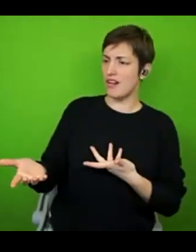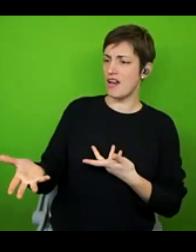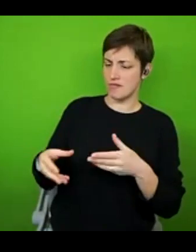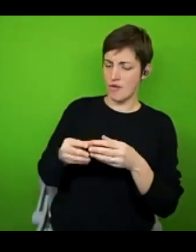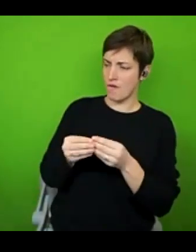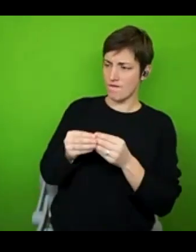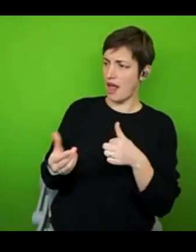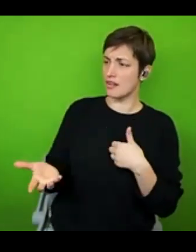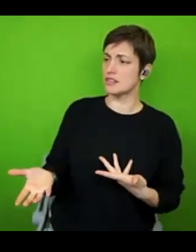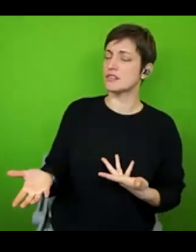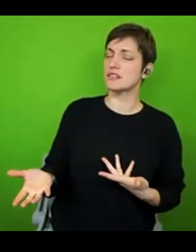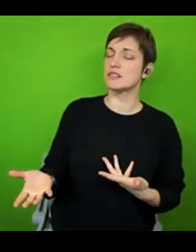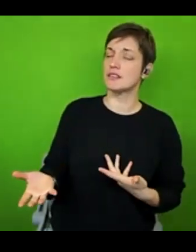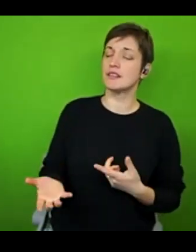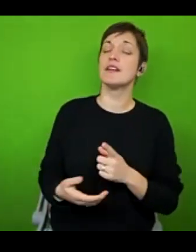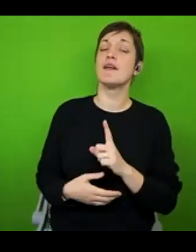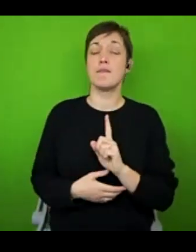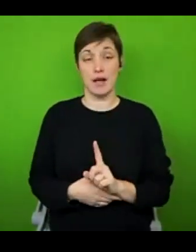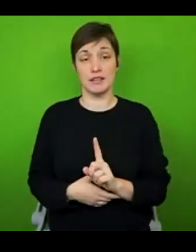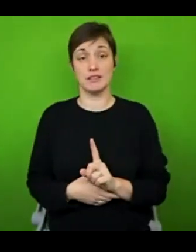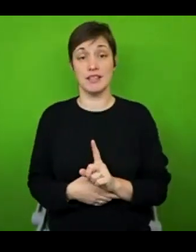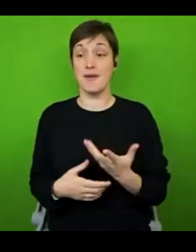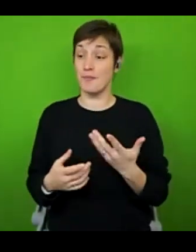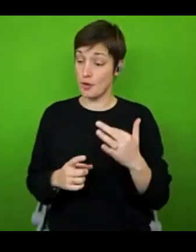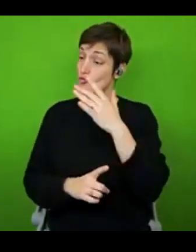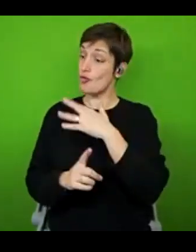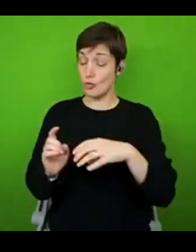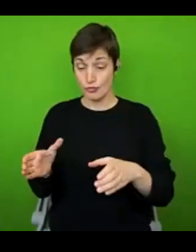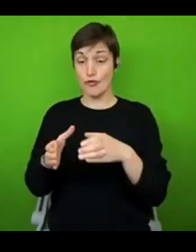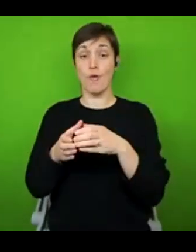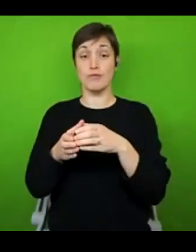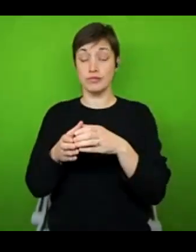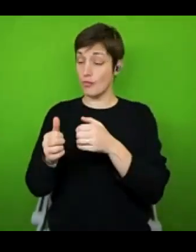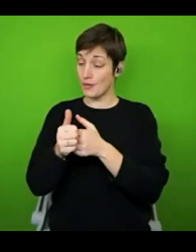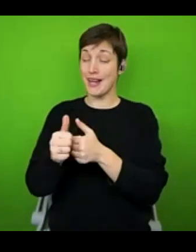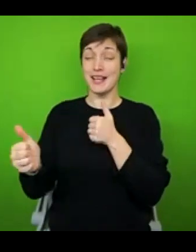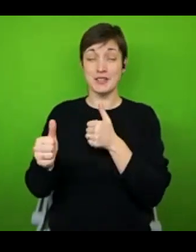However, thanks to social groups and organisations who've been doing really important work over the last